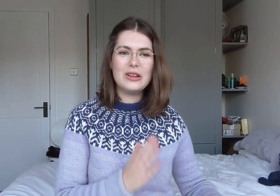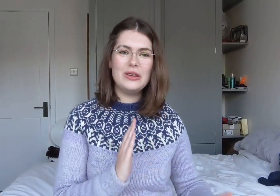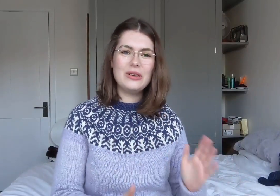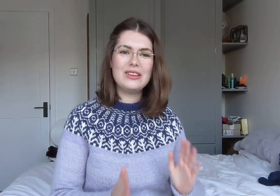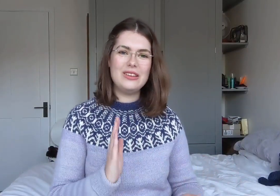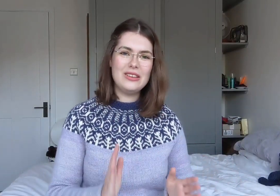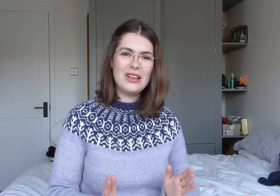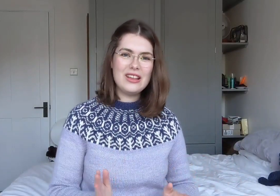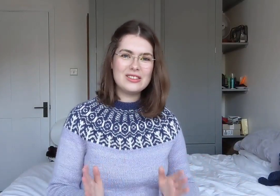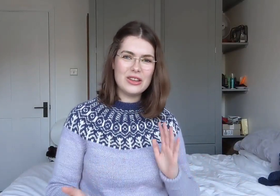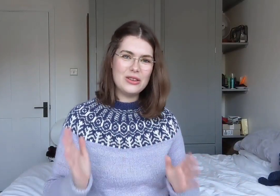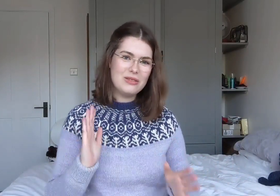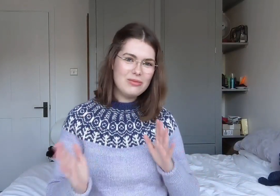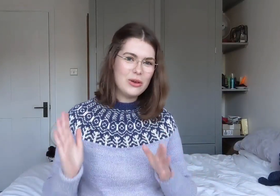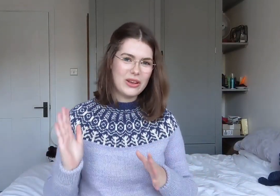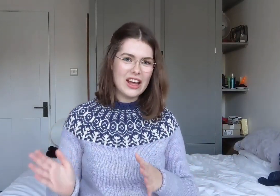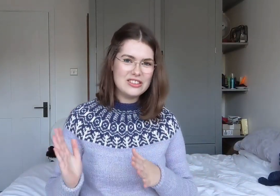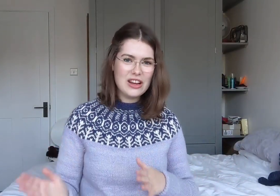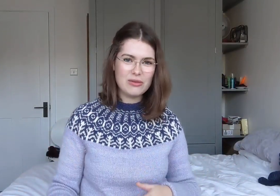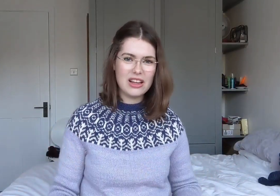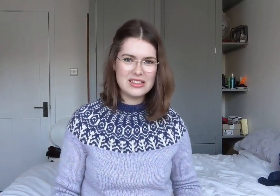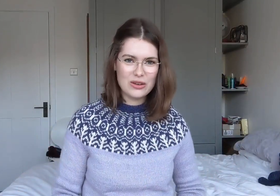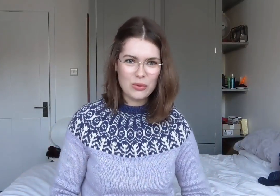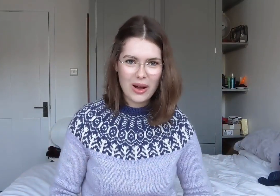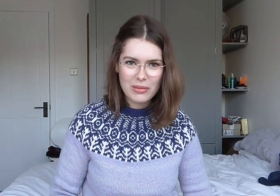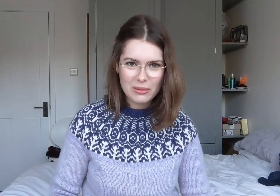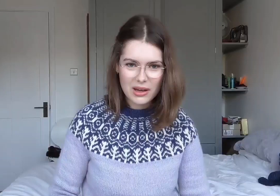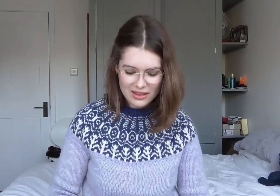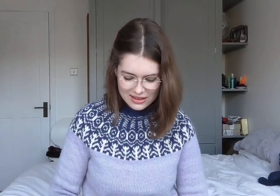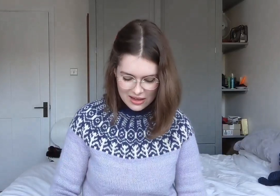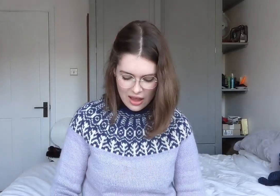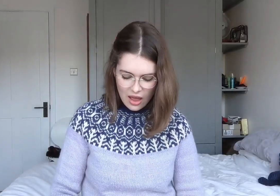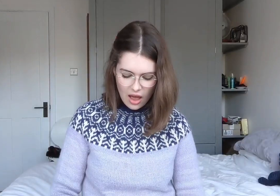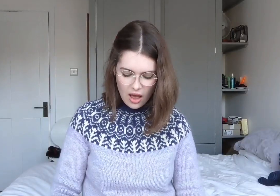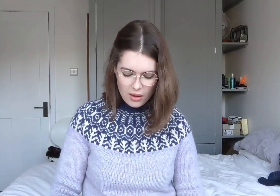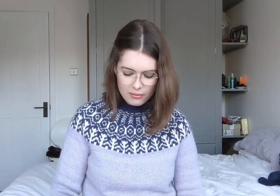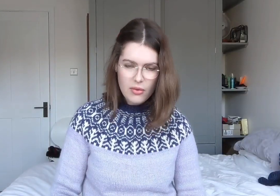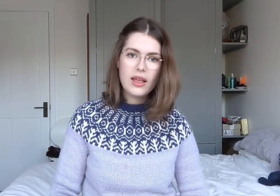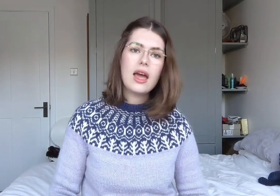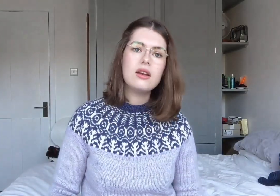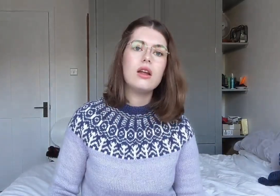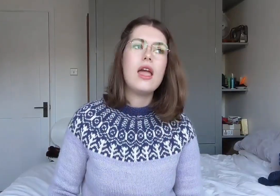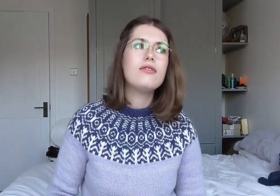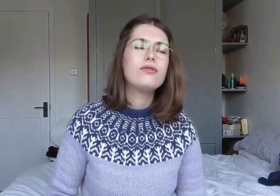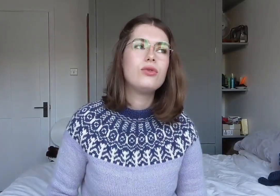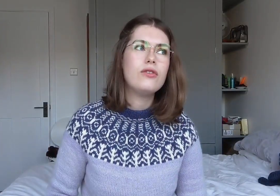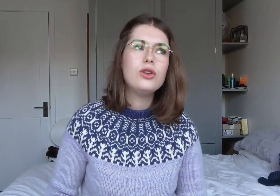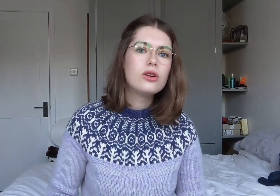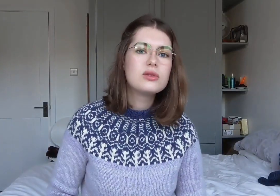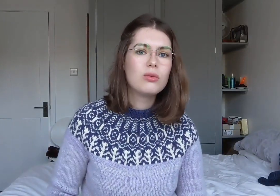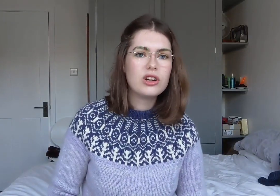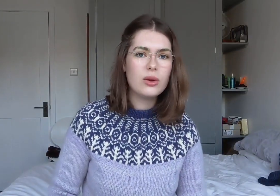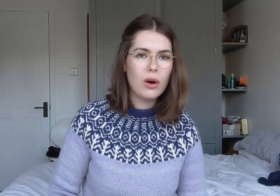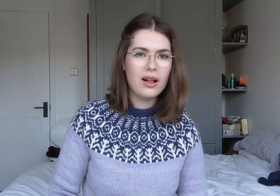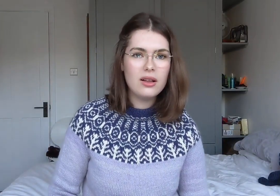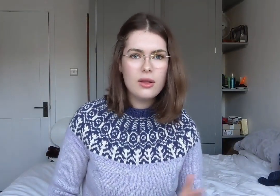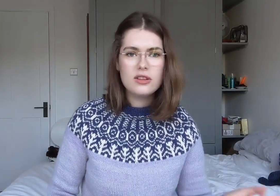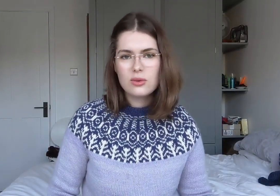so you get a general idea of what I mean by this. Again, if you know someone really well,